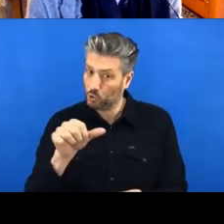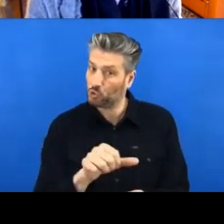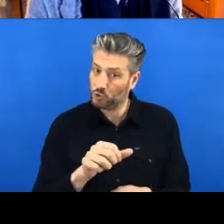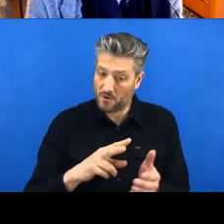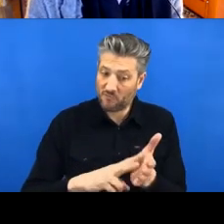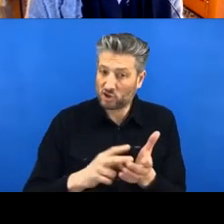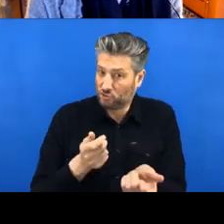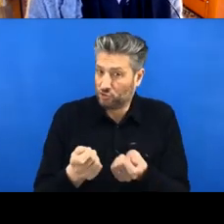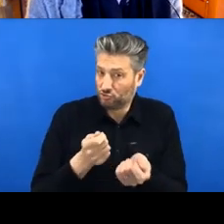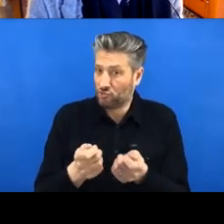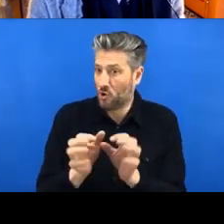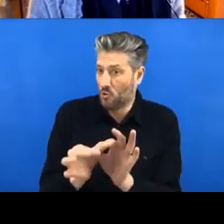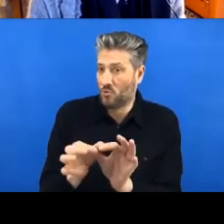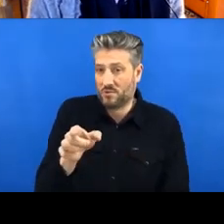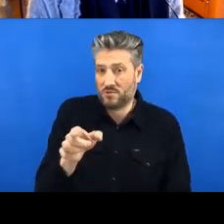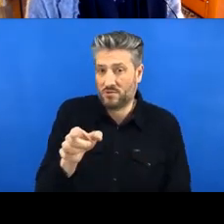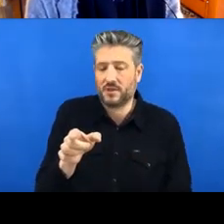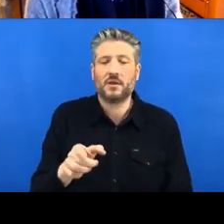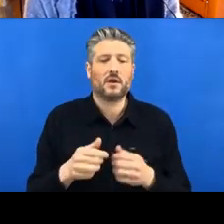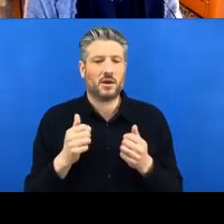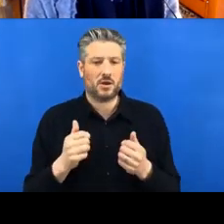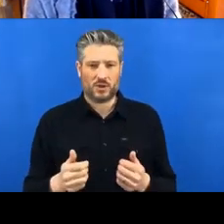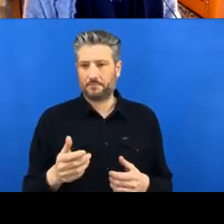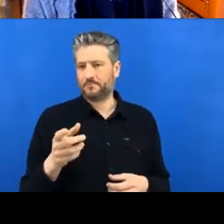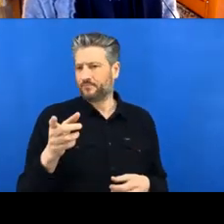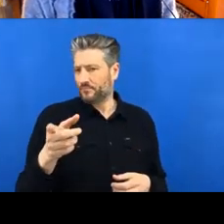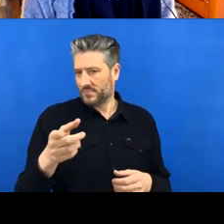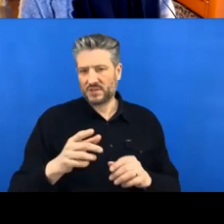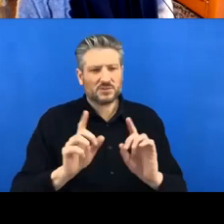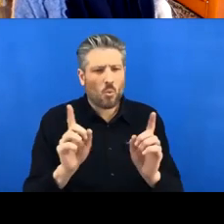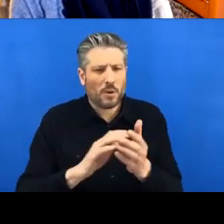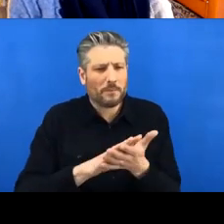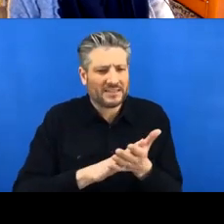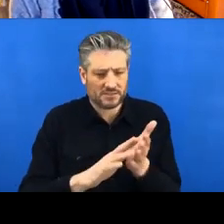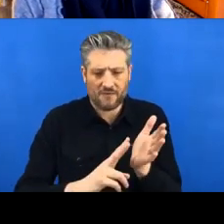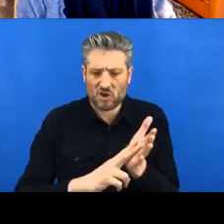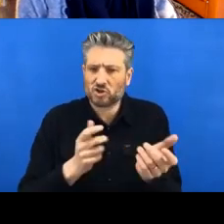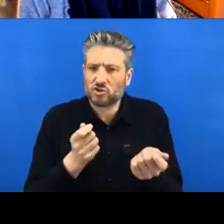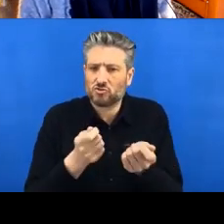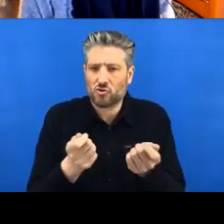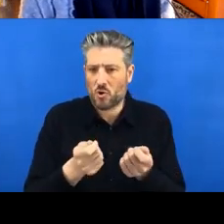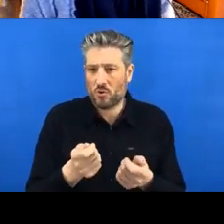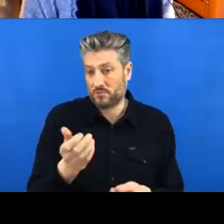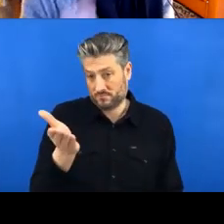Okay, so, what is version control? To give a definition: it's basically a system that records